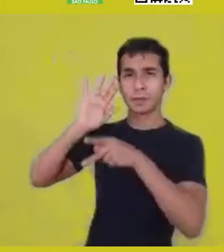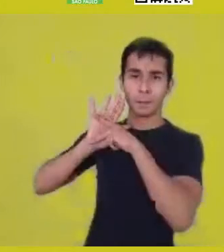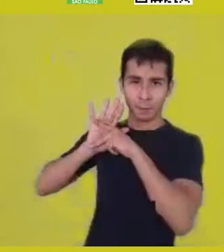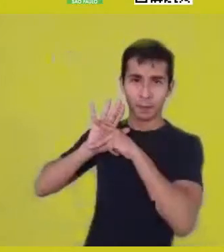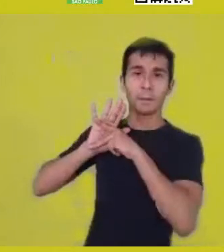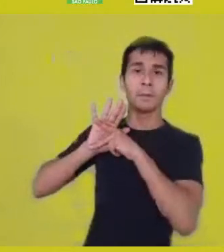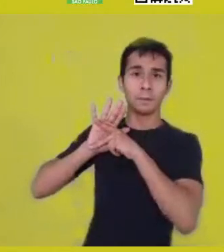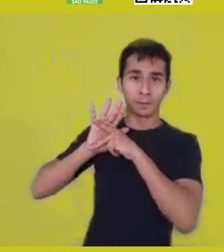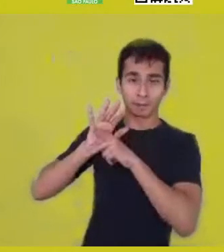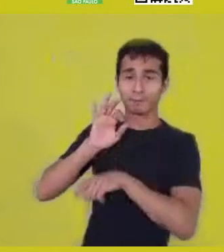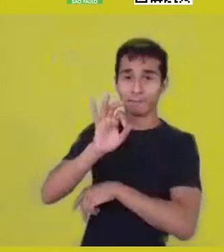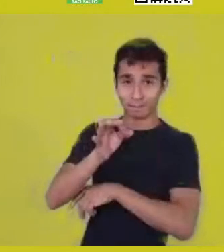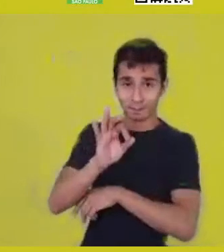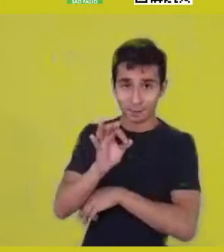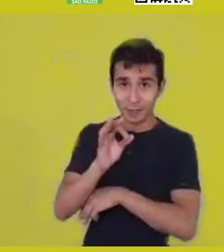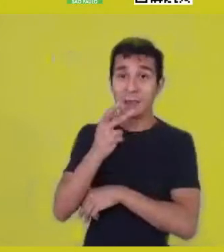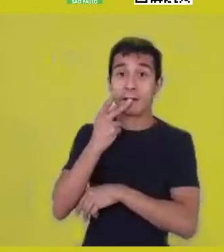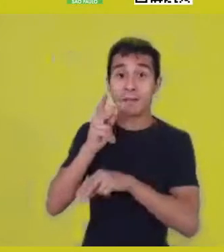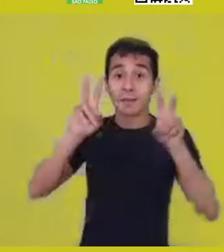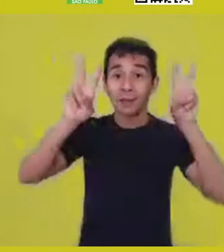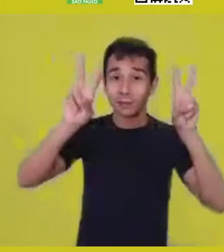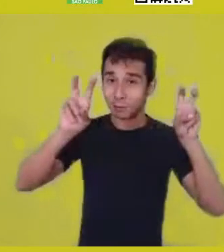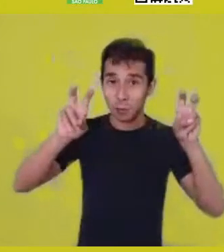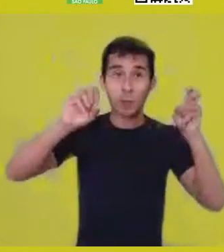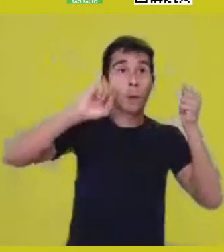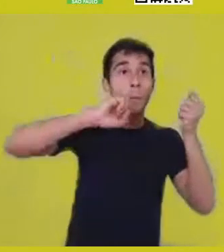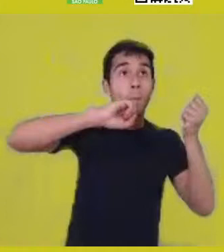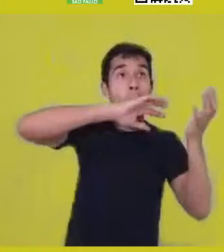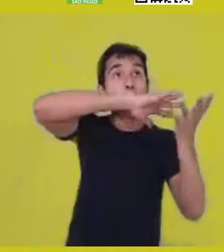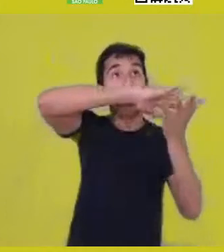it encompasses the whole universe following the cycle of life